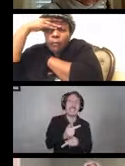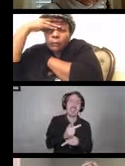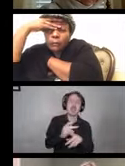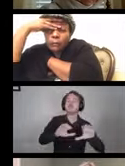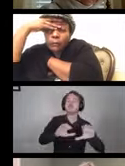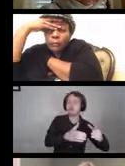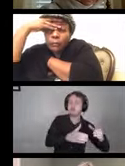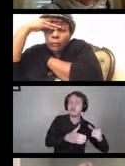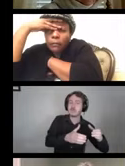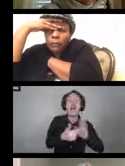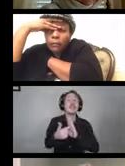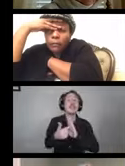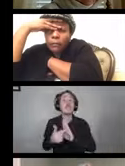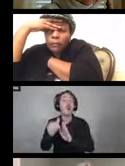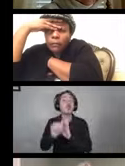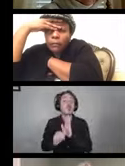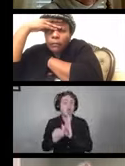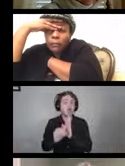that require sterilization.